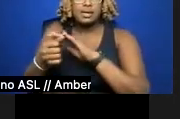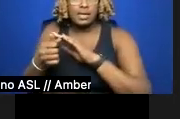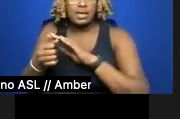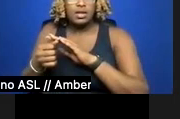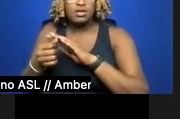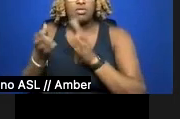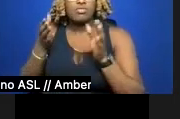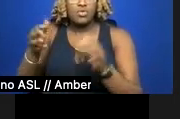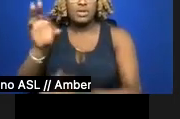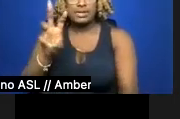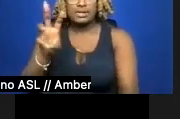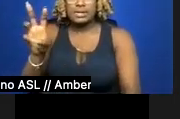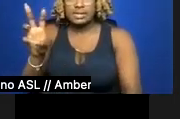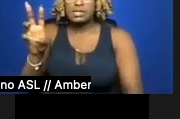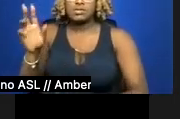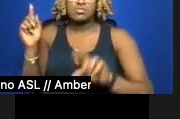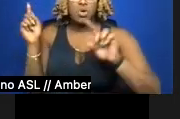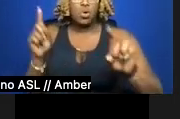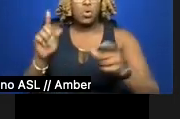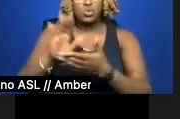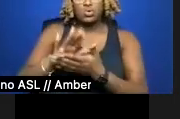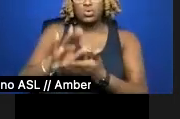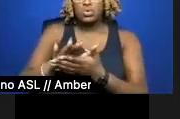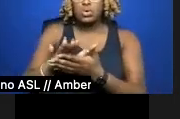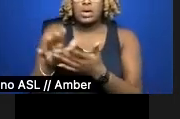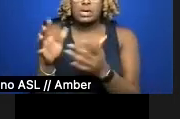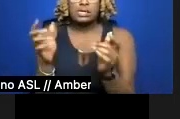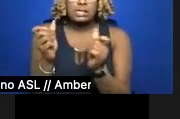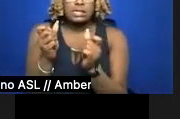clenched as I caught in the rearview oblique glimpses of men